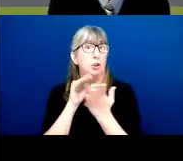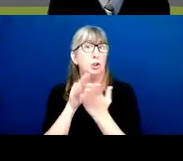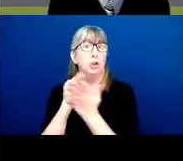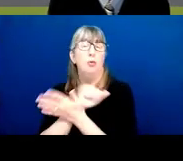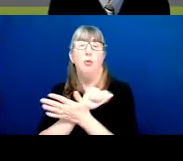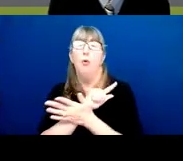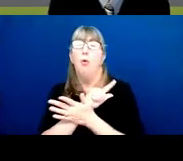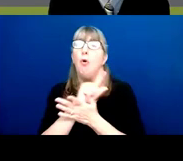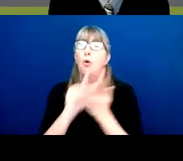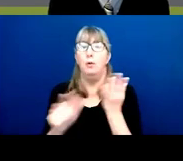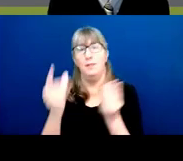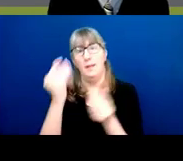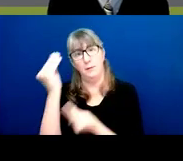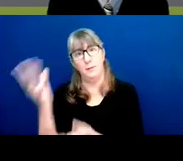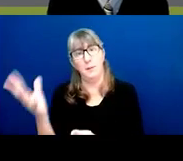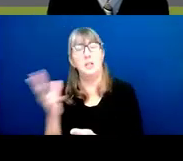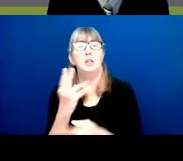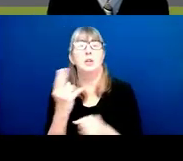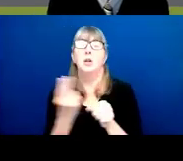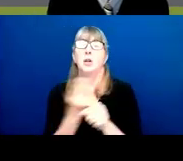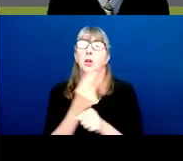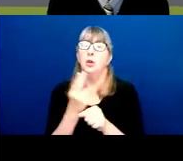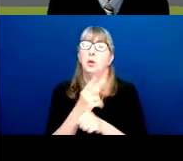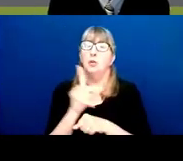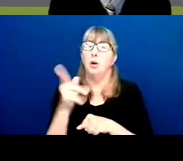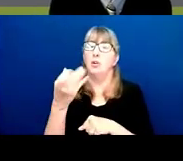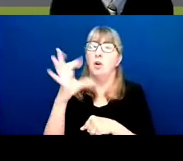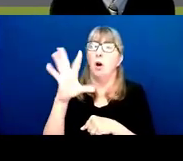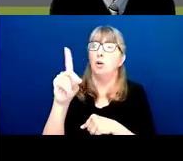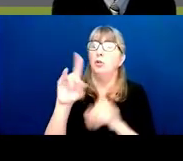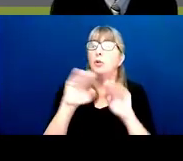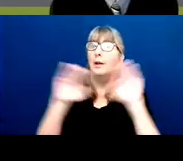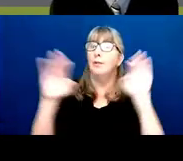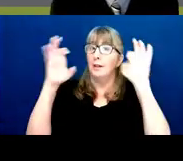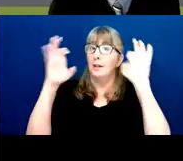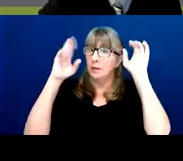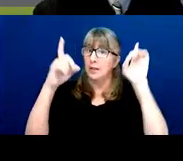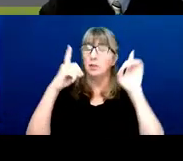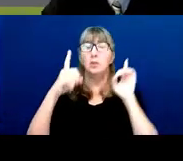and use our doctoral level educations to read applications